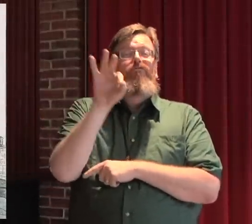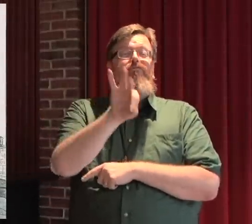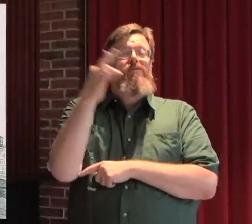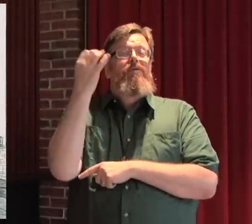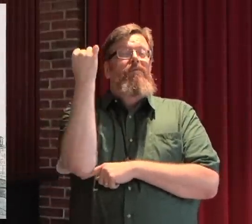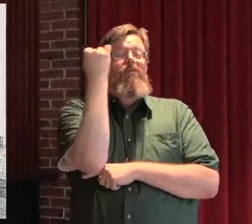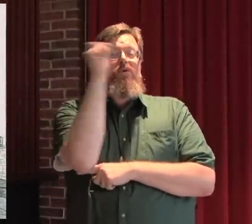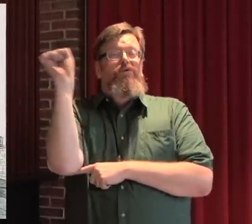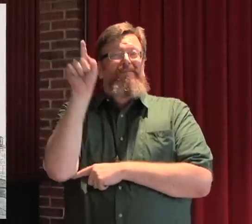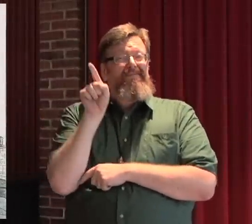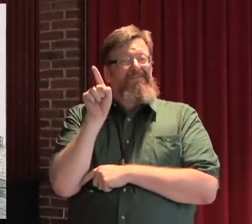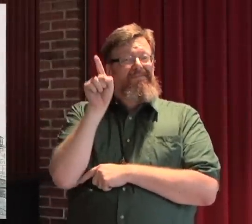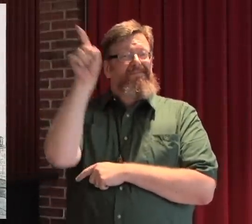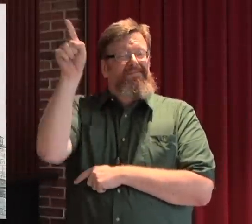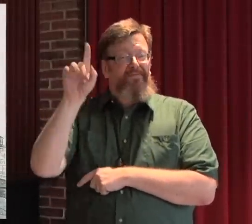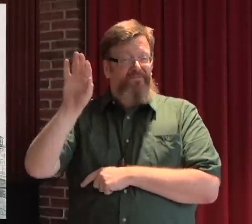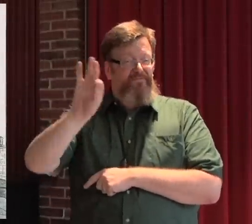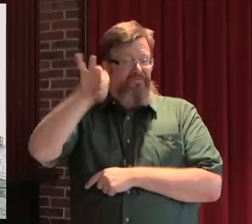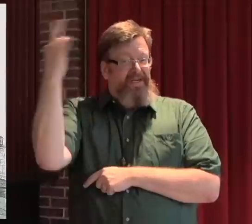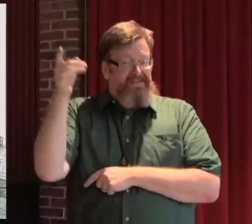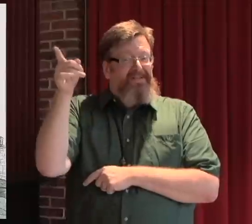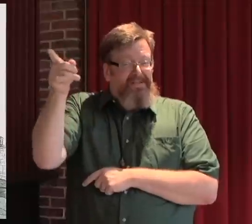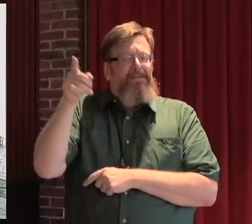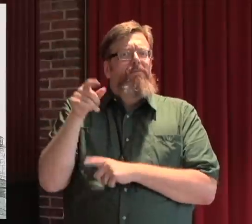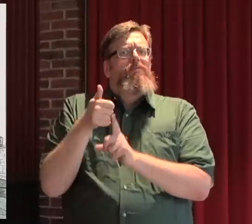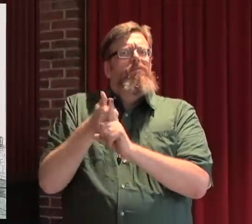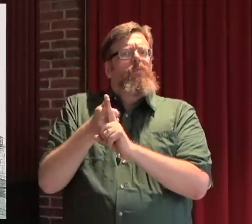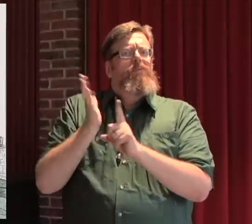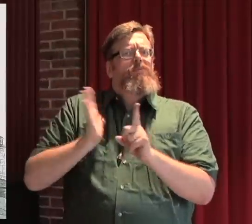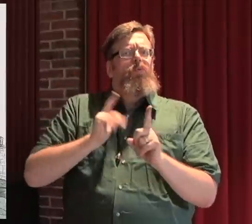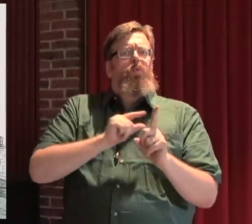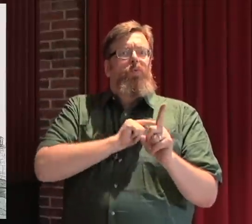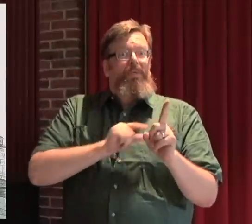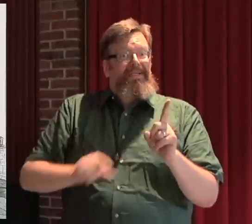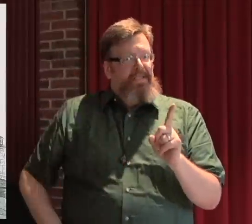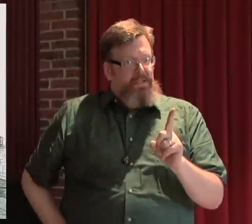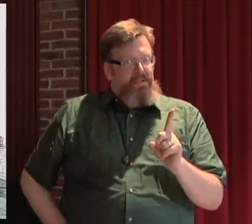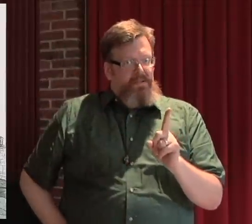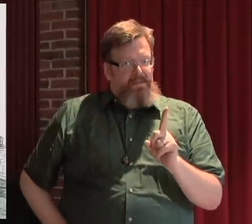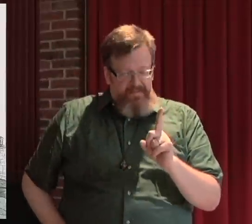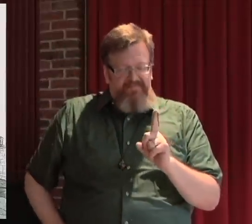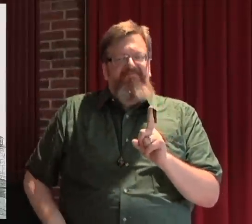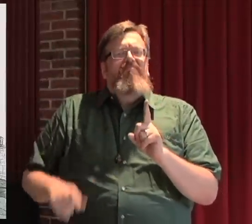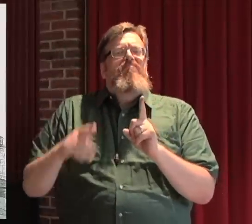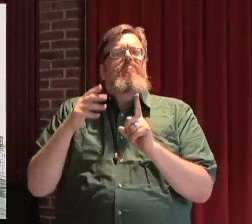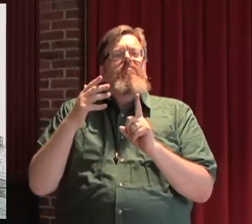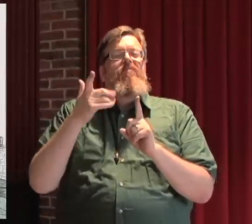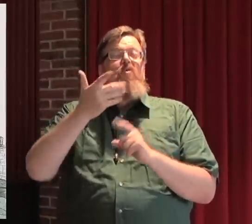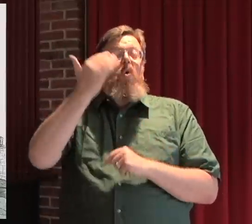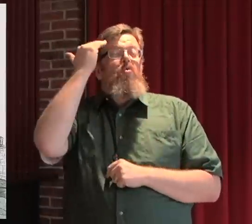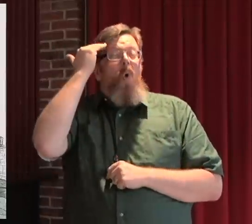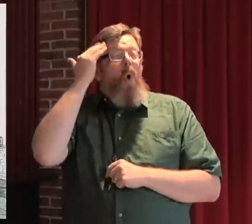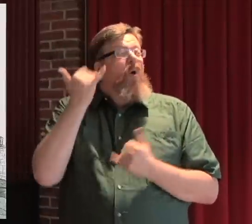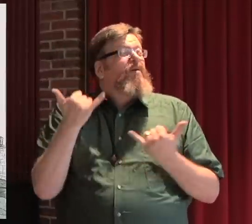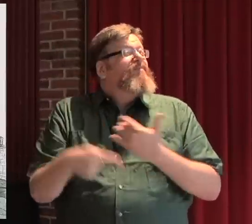Back in 1789 during the French Revolution, she was the Queen of France, During that revolution --